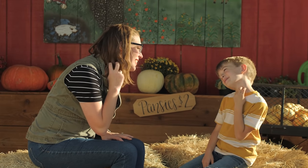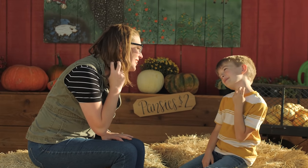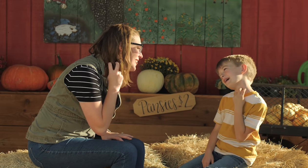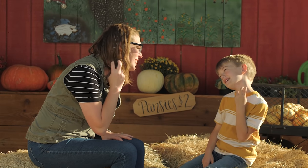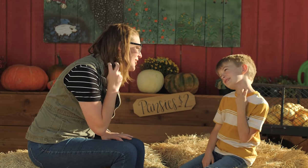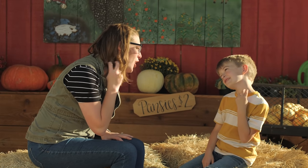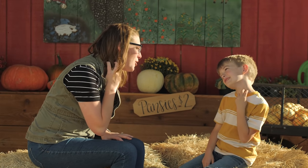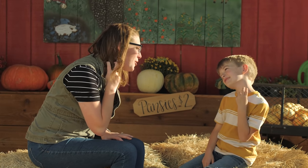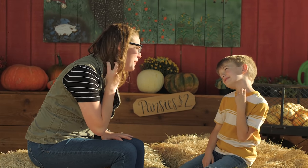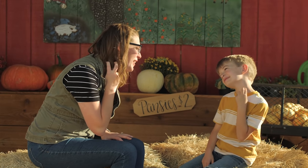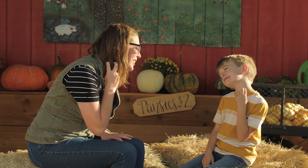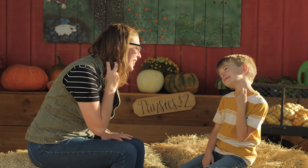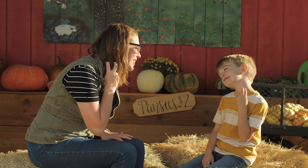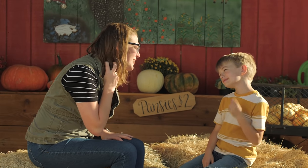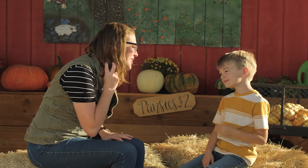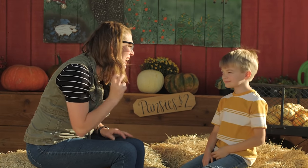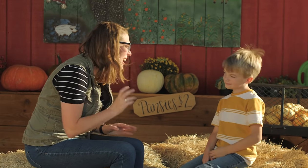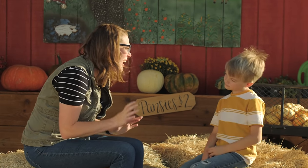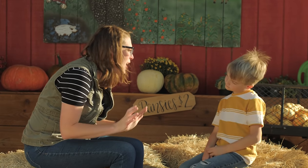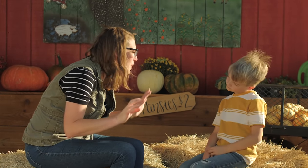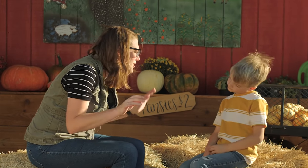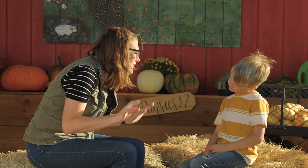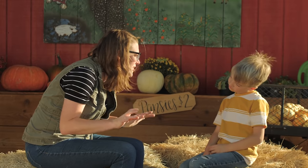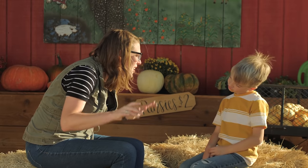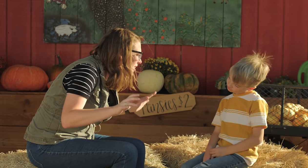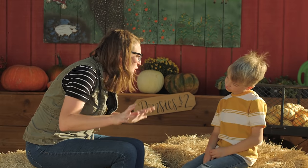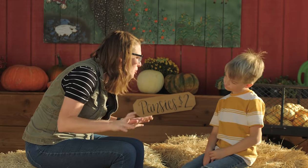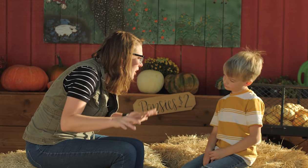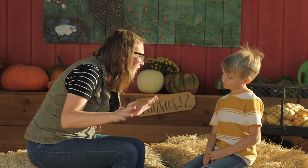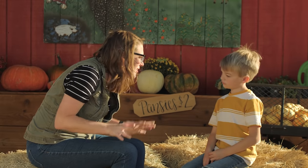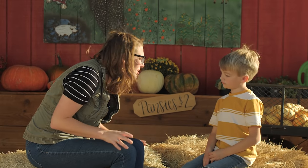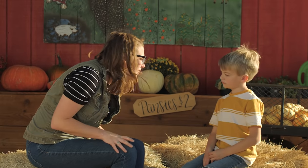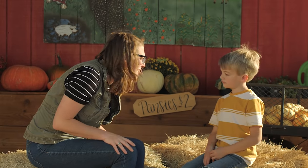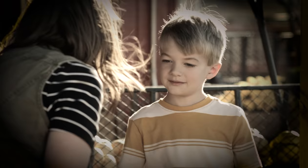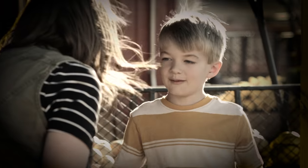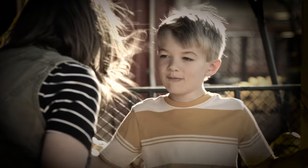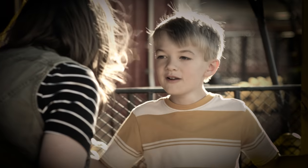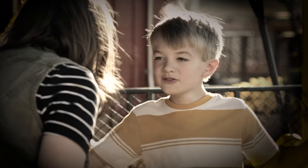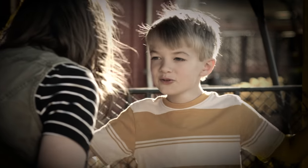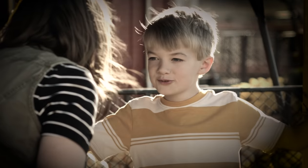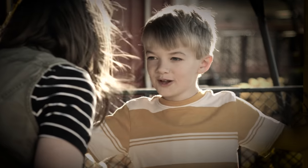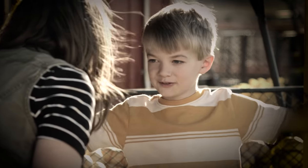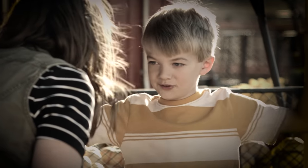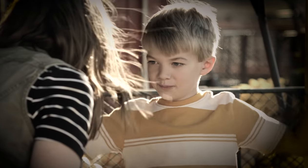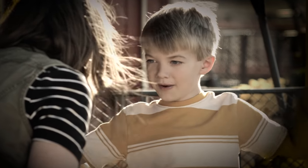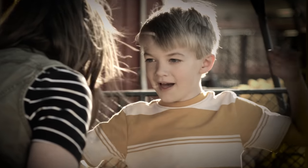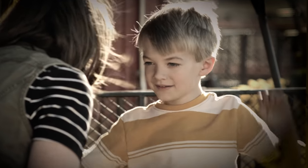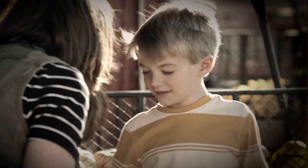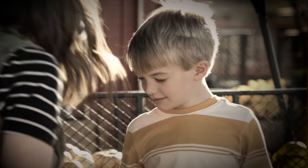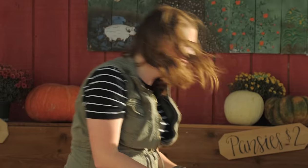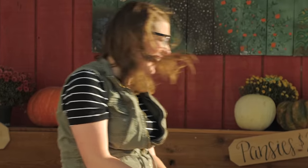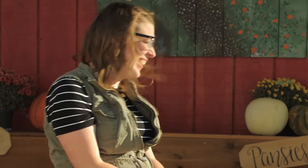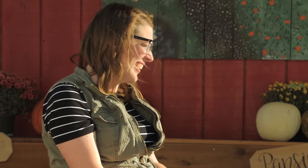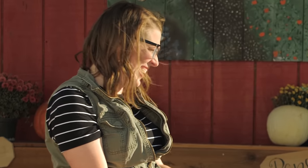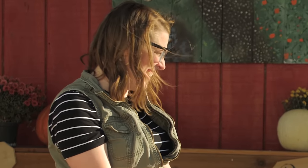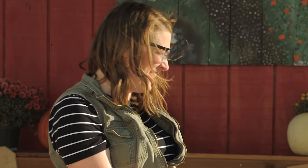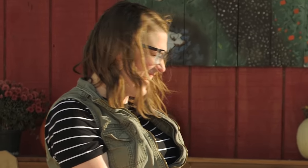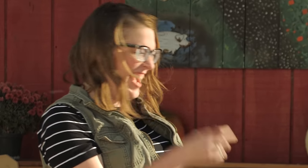Good job. Can you say I want to suck your blood? I'm going to suck blood. Good job!